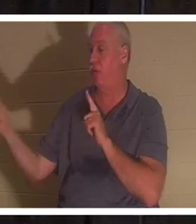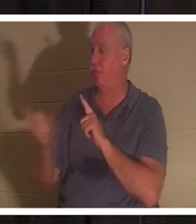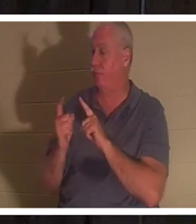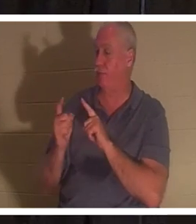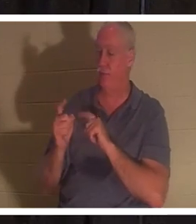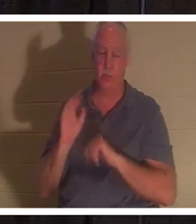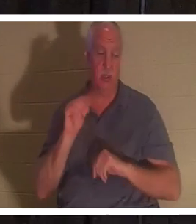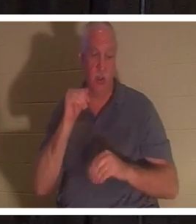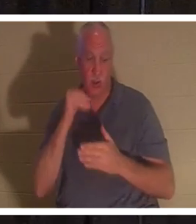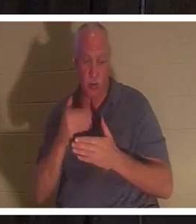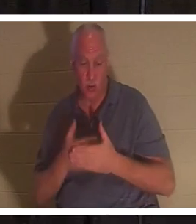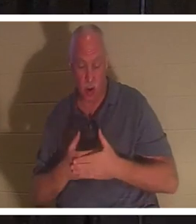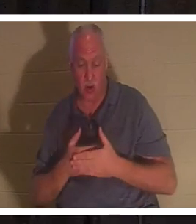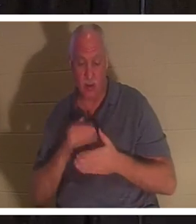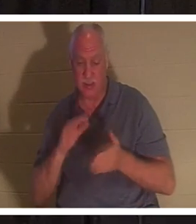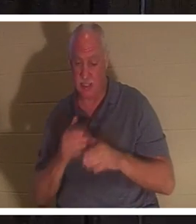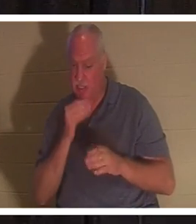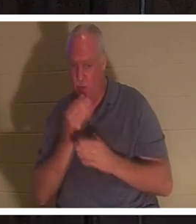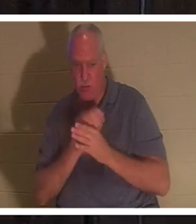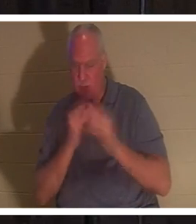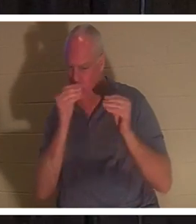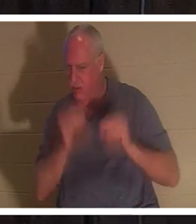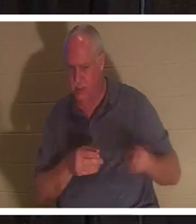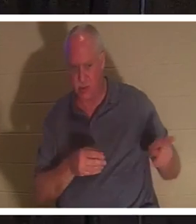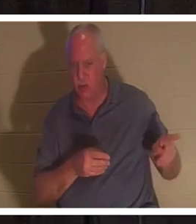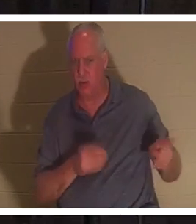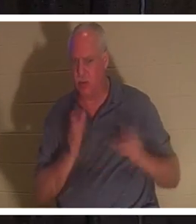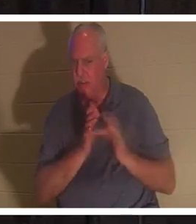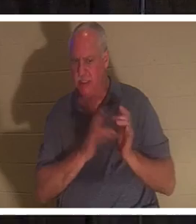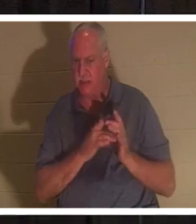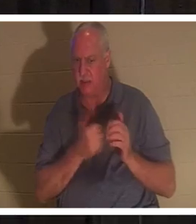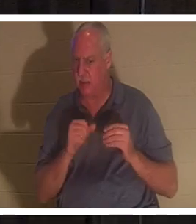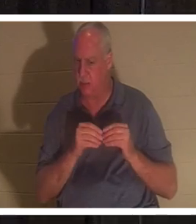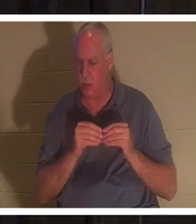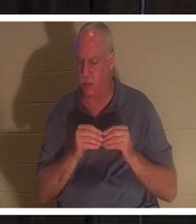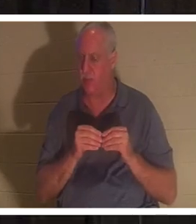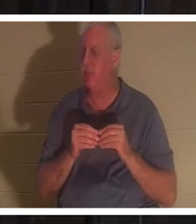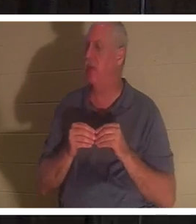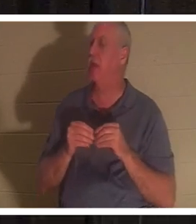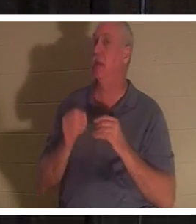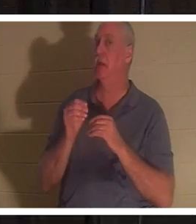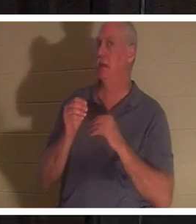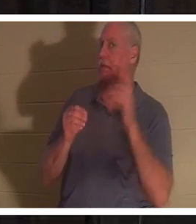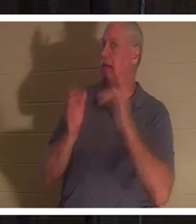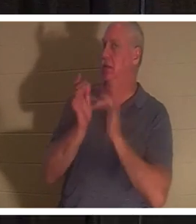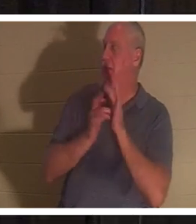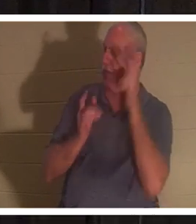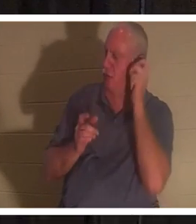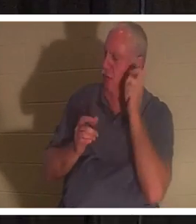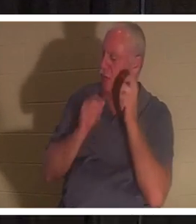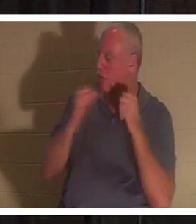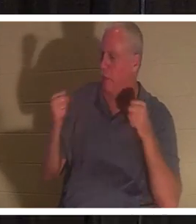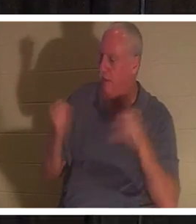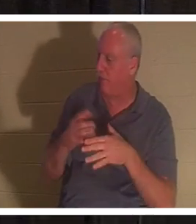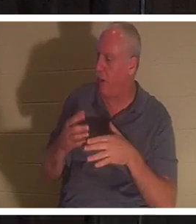anymore.' Hearing this, Jesus said to Jairus, 'Don't be afraid just believe, and she will be